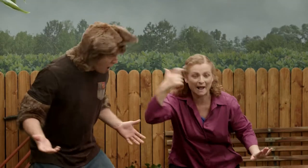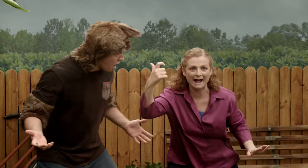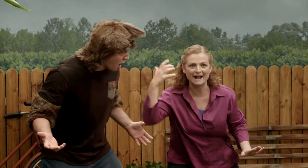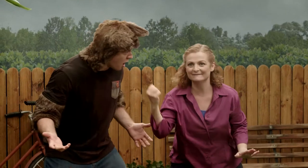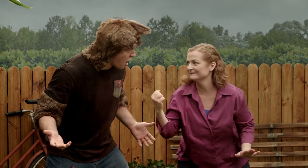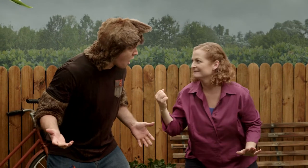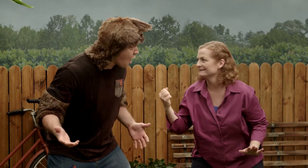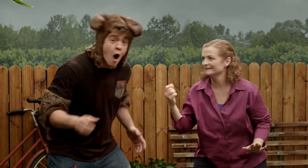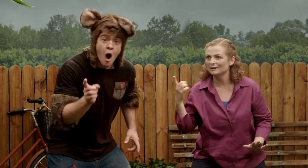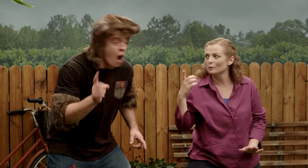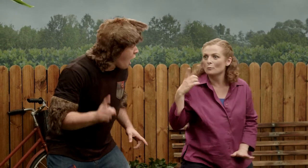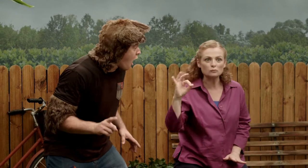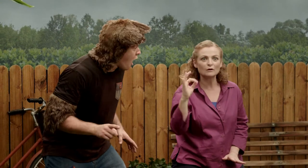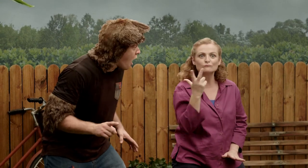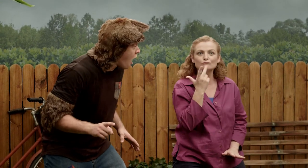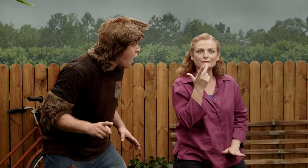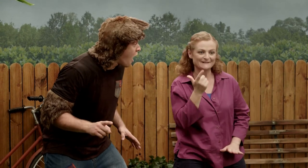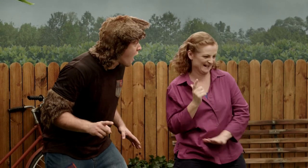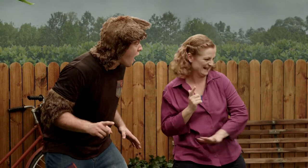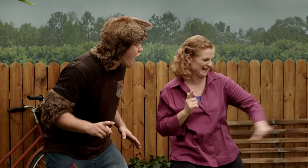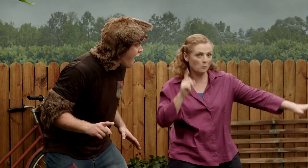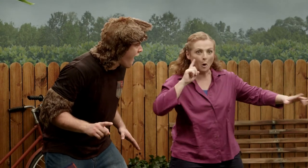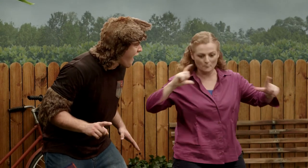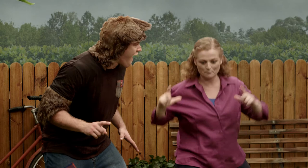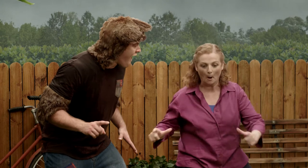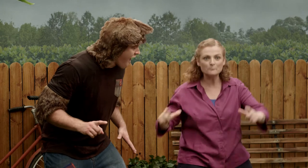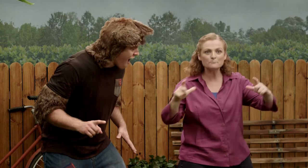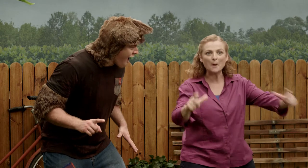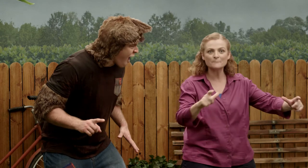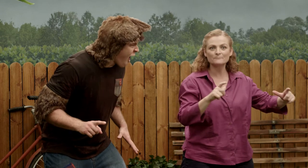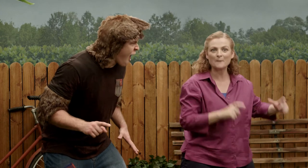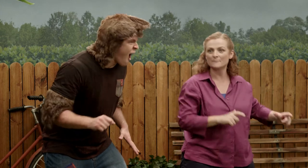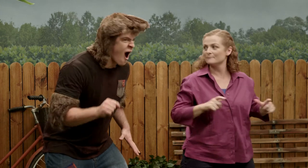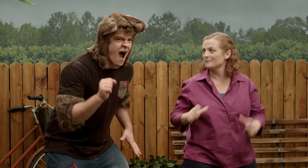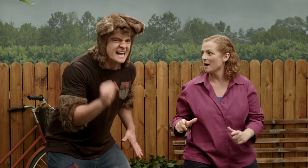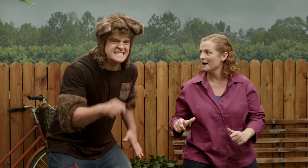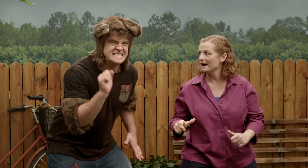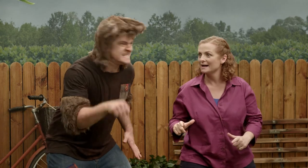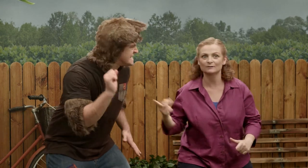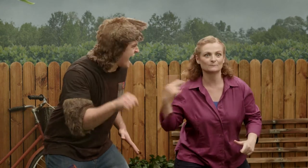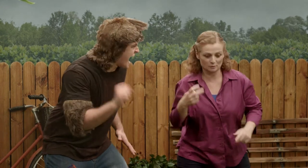I have an idea. What is it? Why don't we pretend that there are puddles all over the place? Yeah!